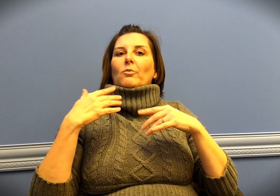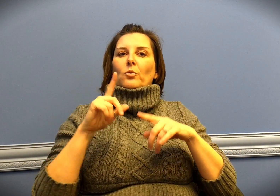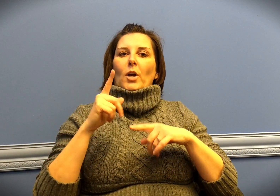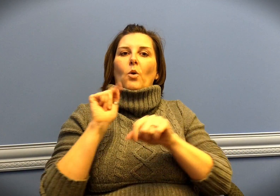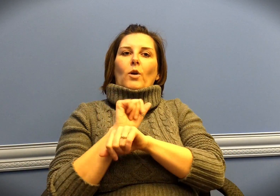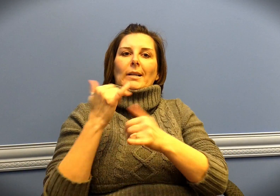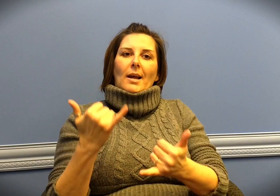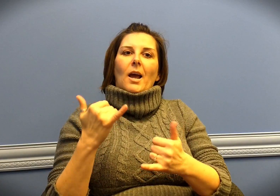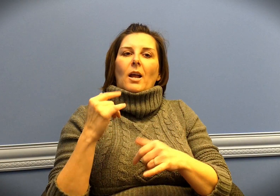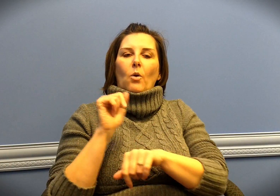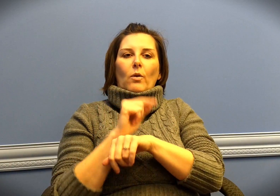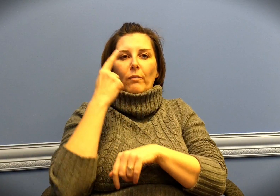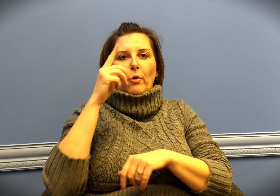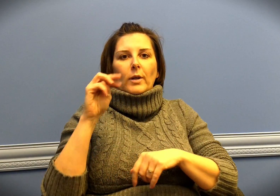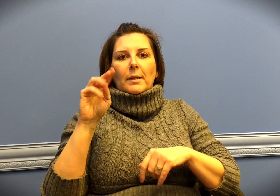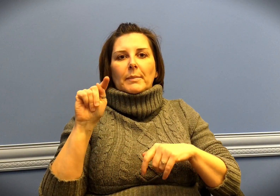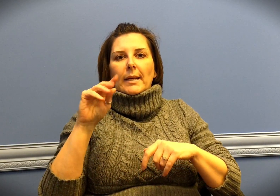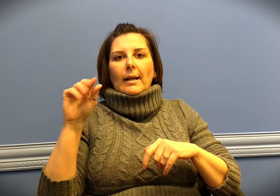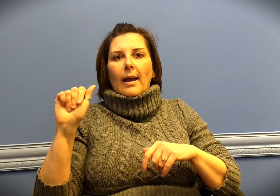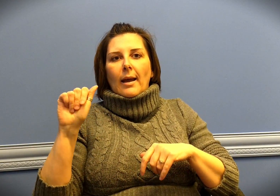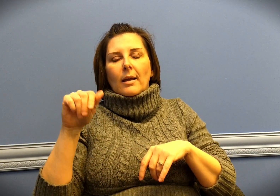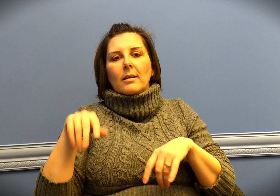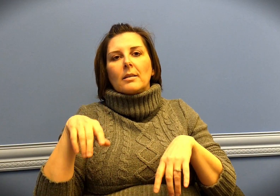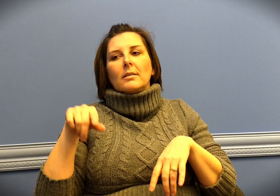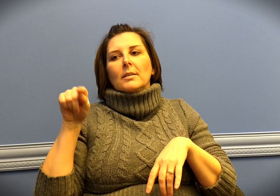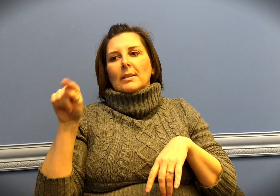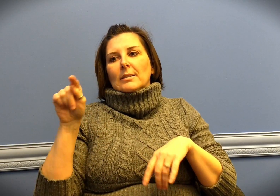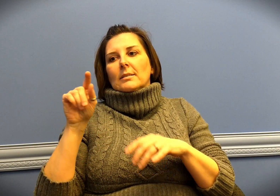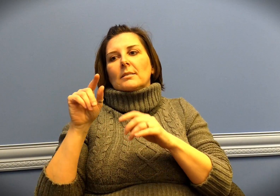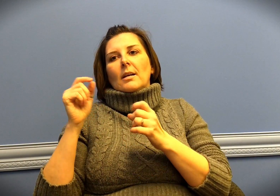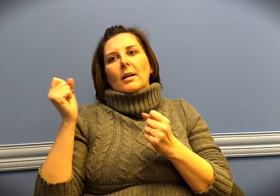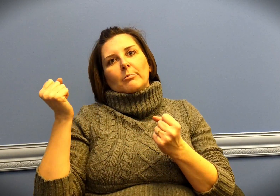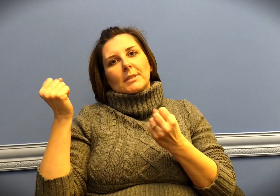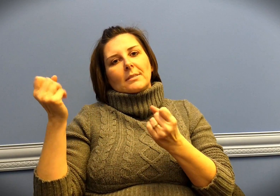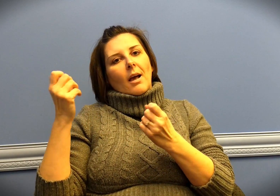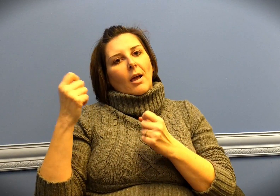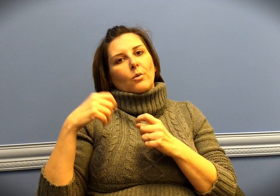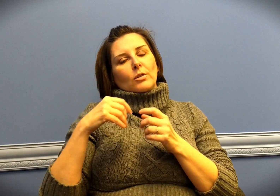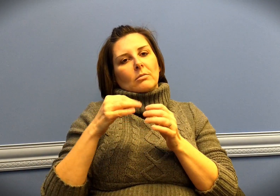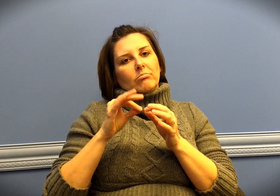I'm lucky now I work for MT&A, a sign language agency.